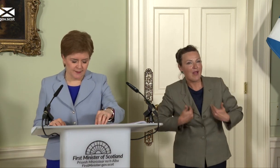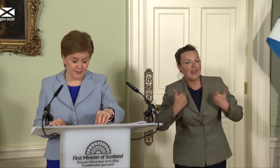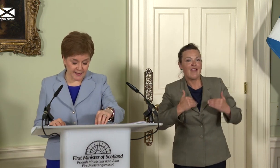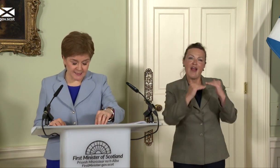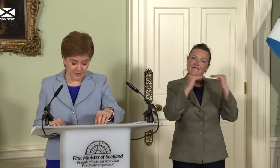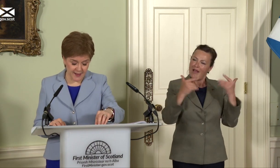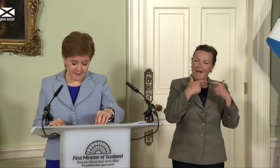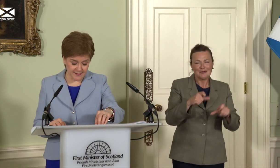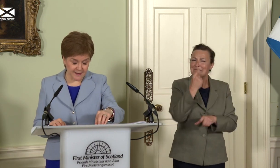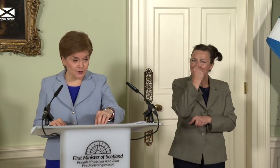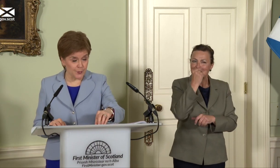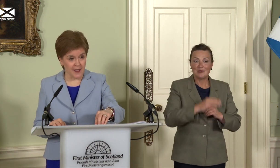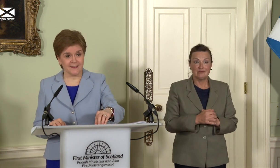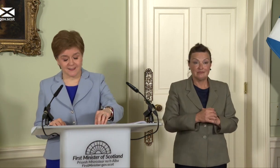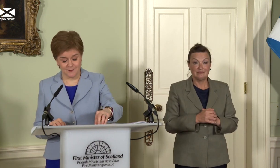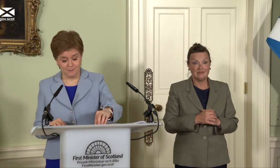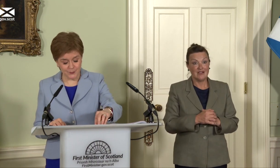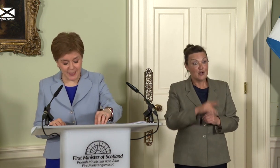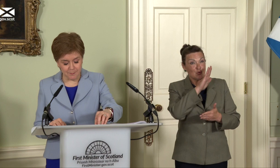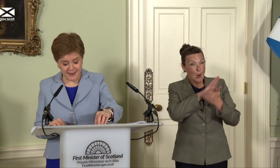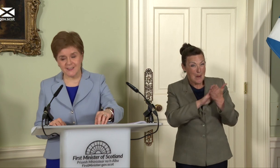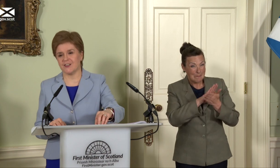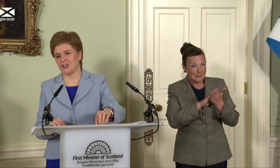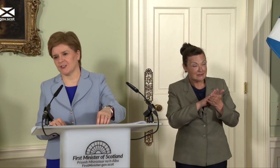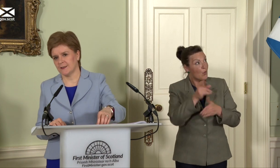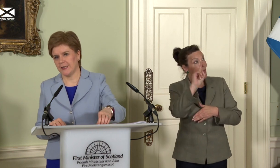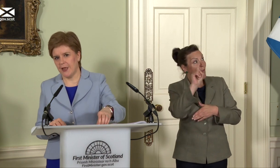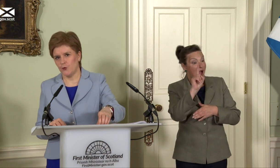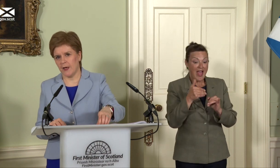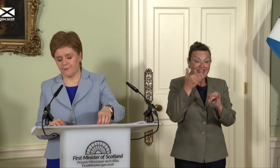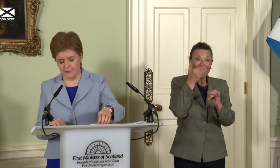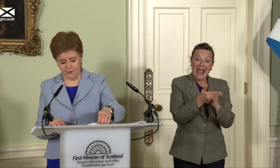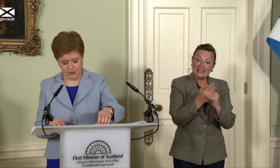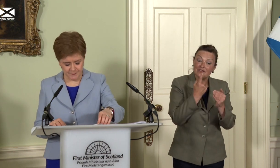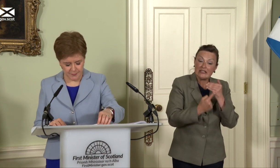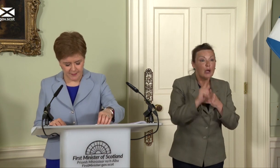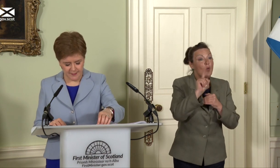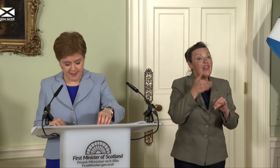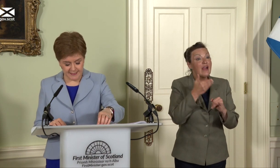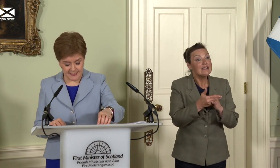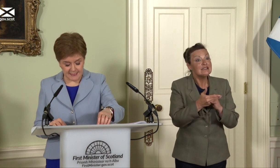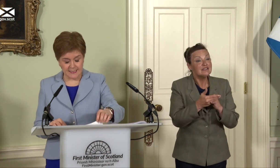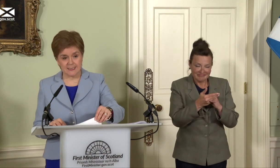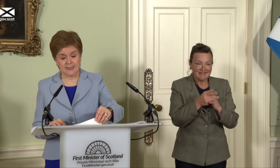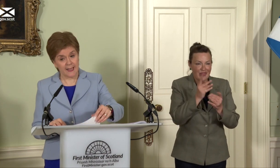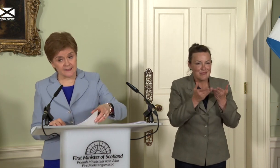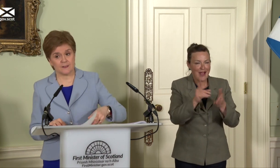That, then, is the prize. Building a better nation - now and for the future. That indeed is